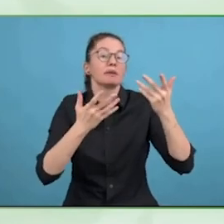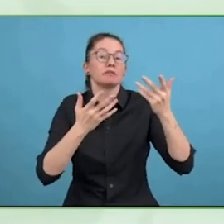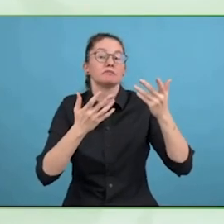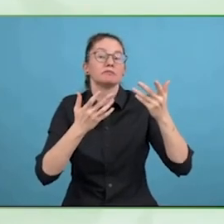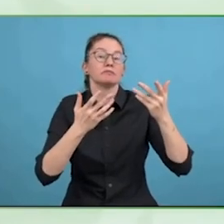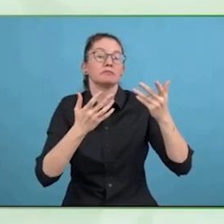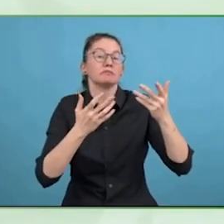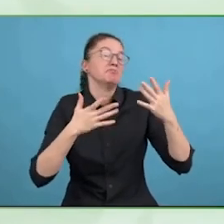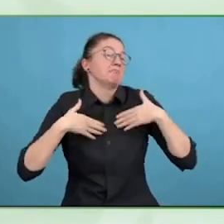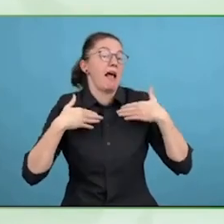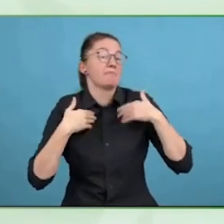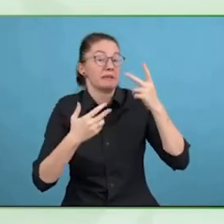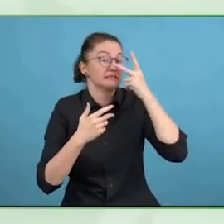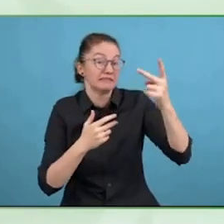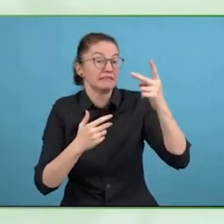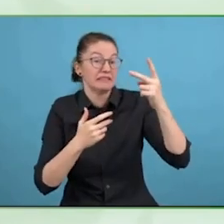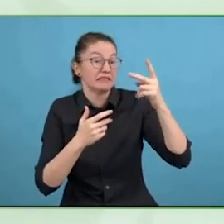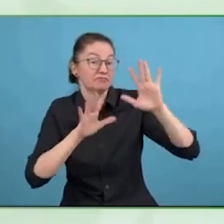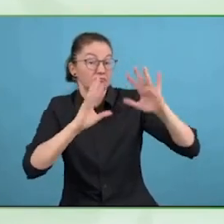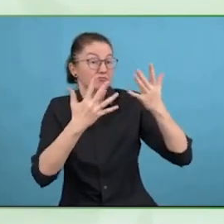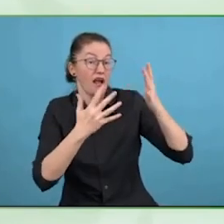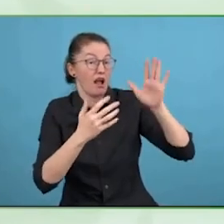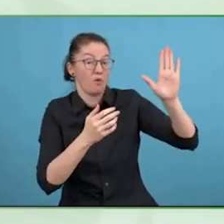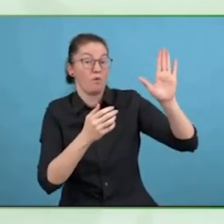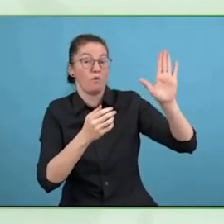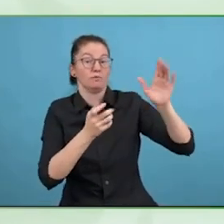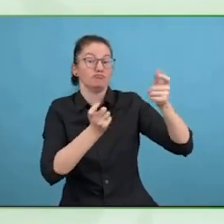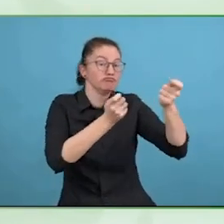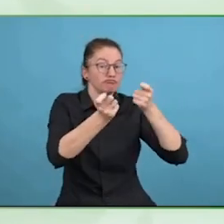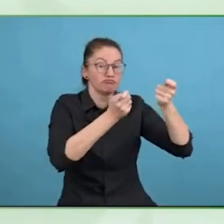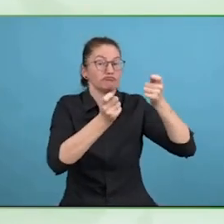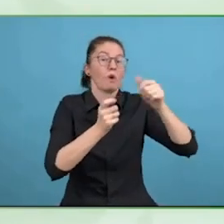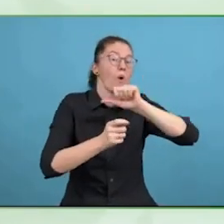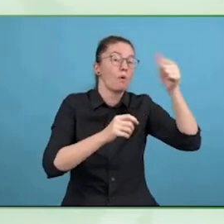Versus what is nice to have unhelpful, for example, having ERG